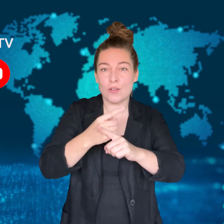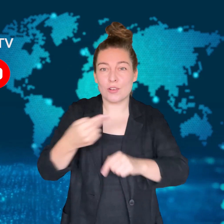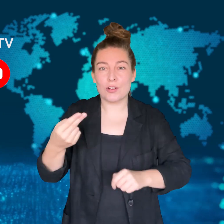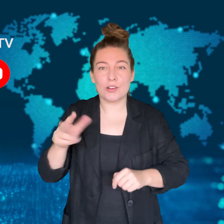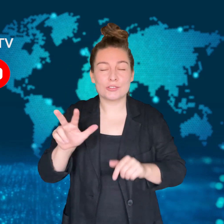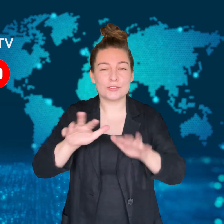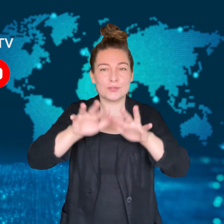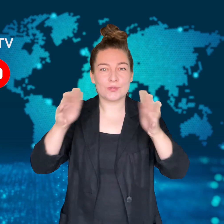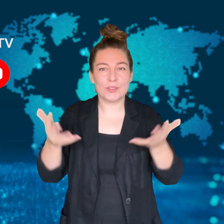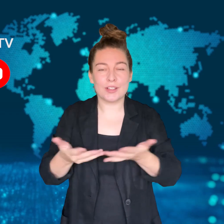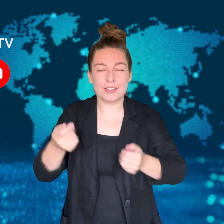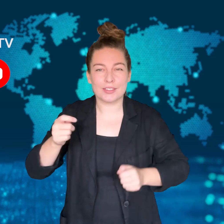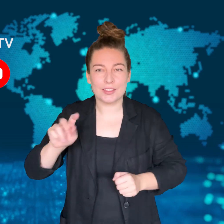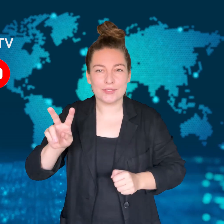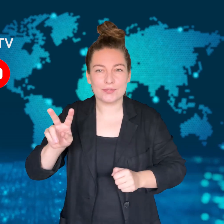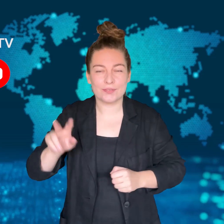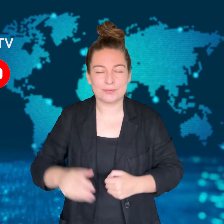to get new video updates!